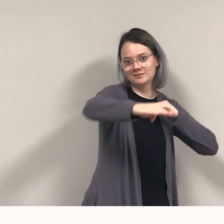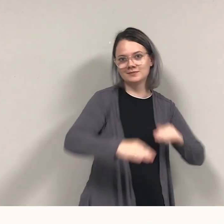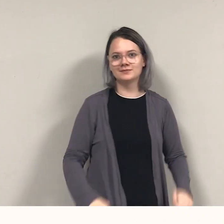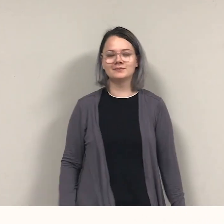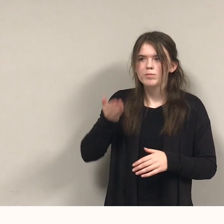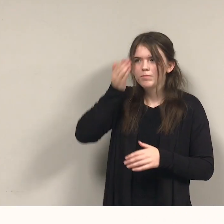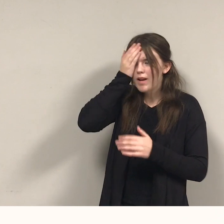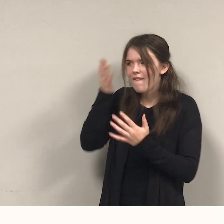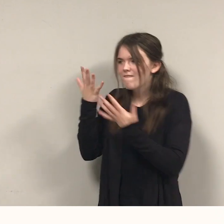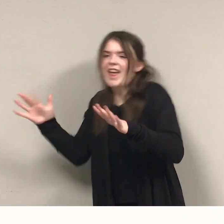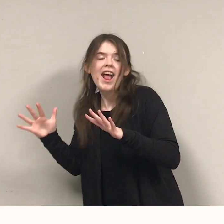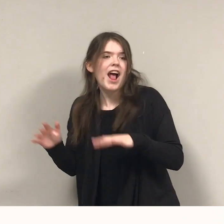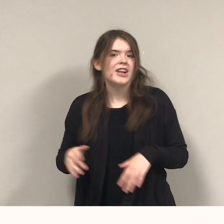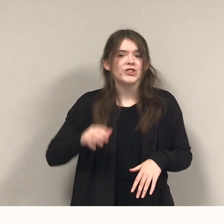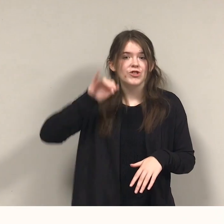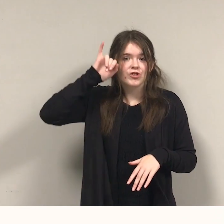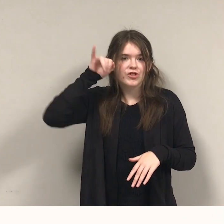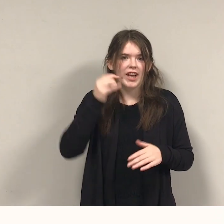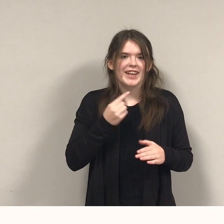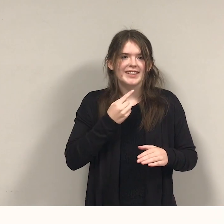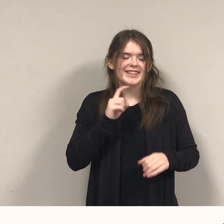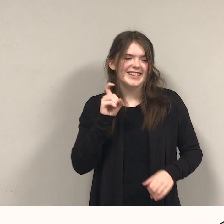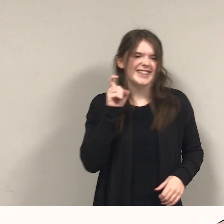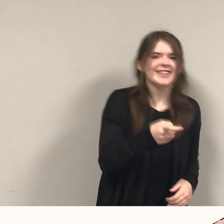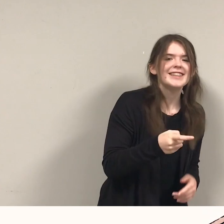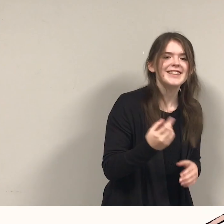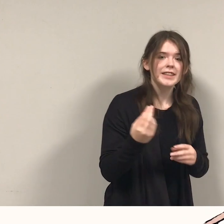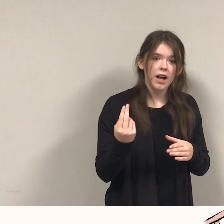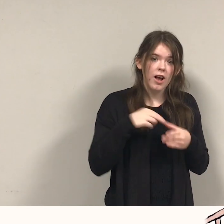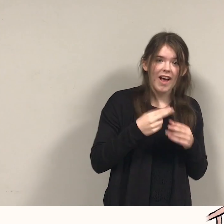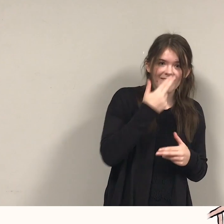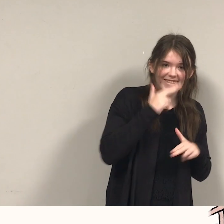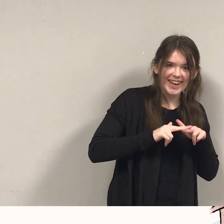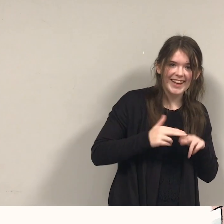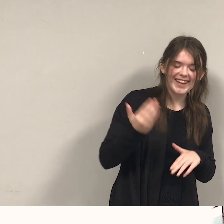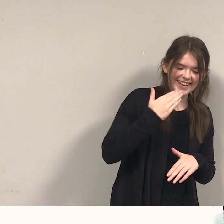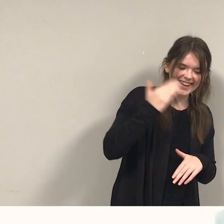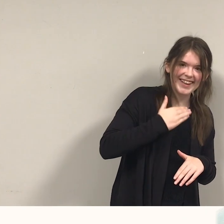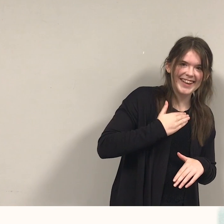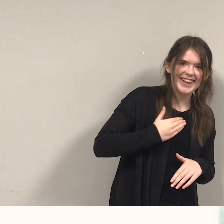Jack insists she join the fun. Pirate pictures sharks and whales,